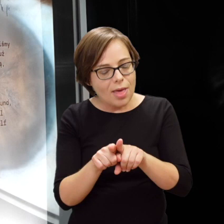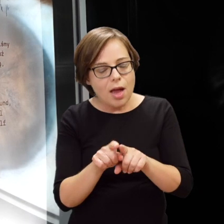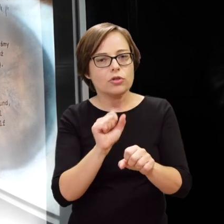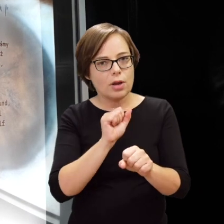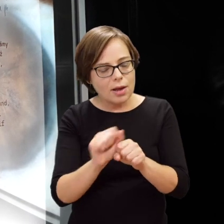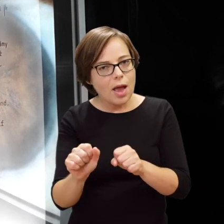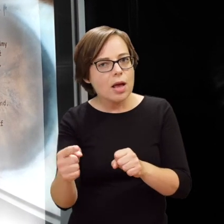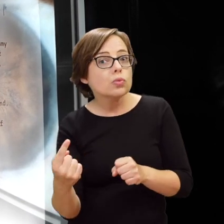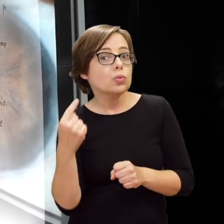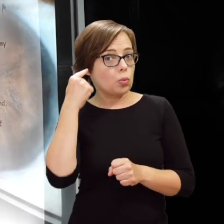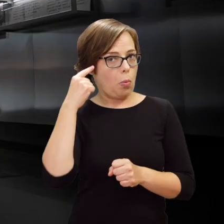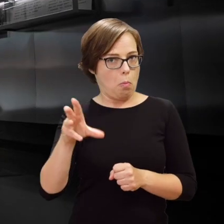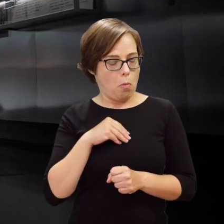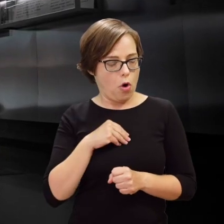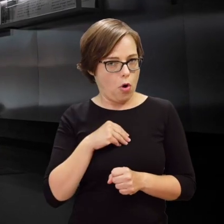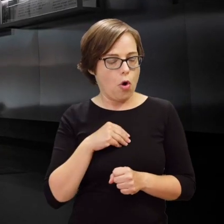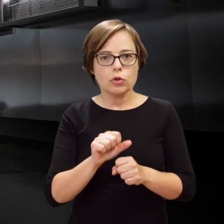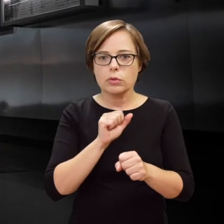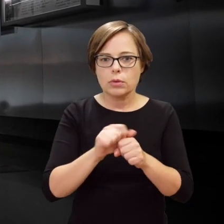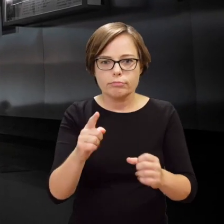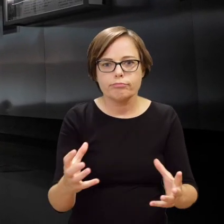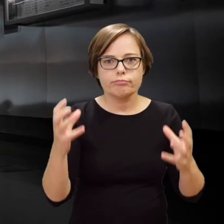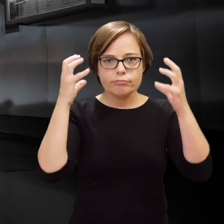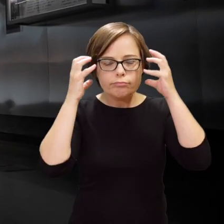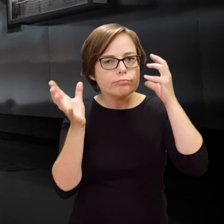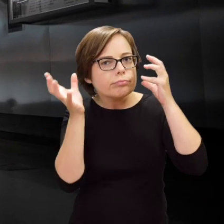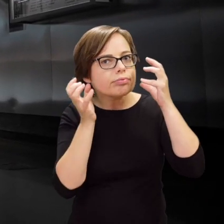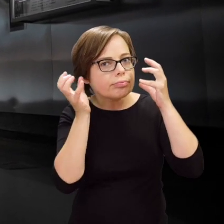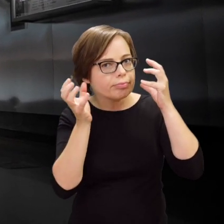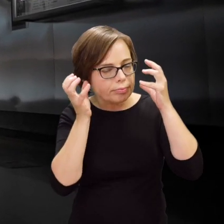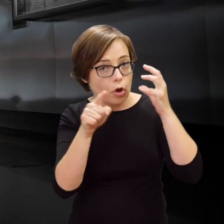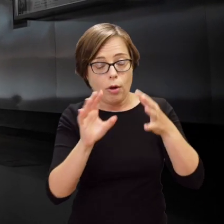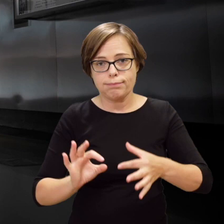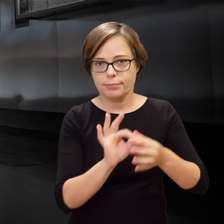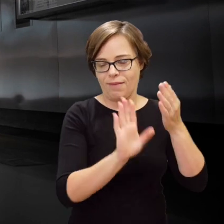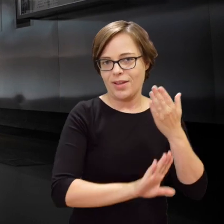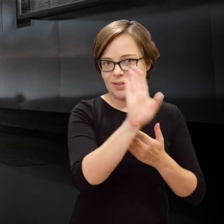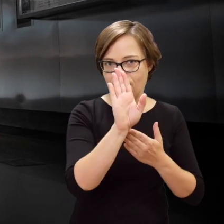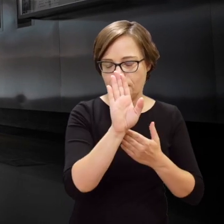Their words are also heard in the soundscape which is an element of the exhibition.